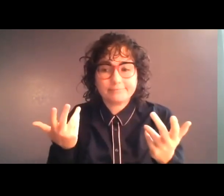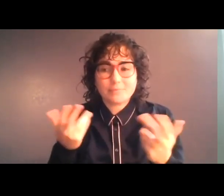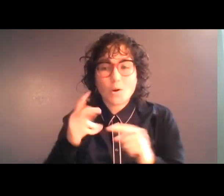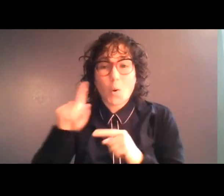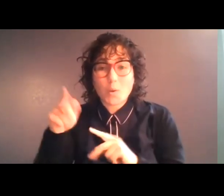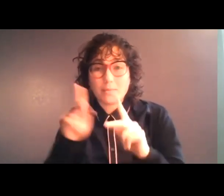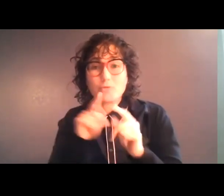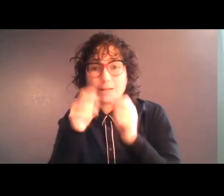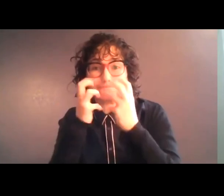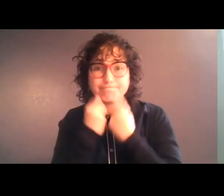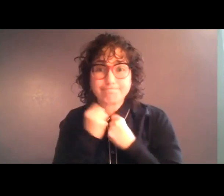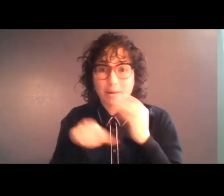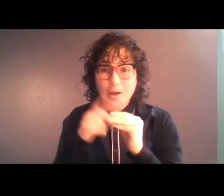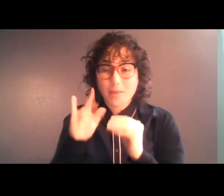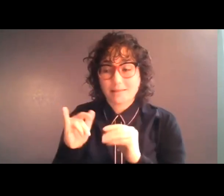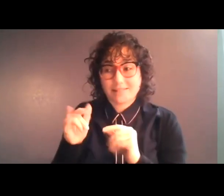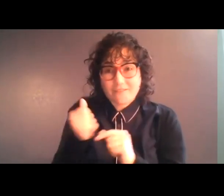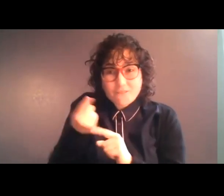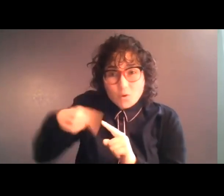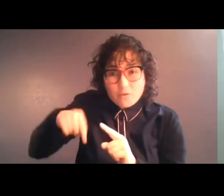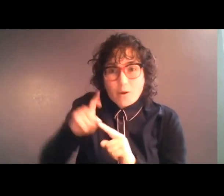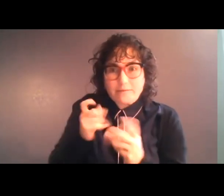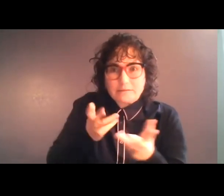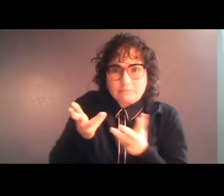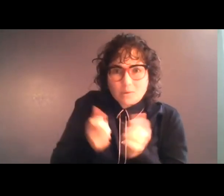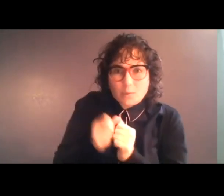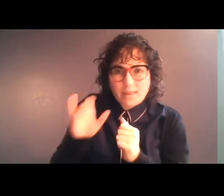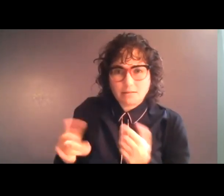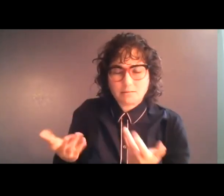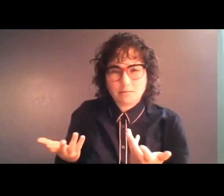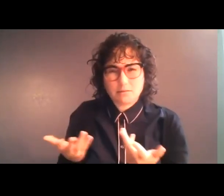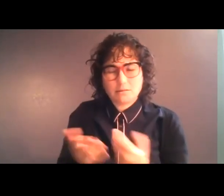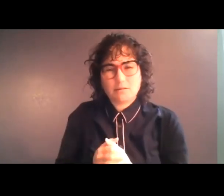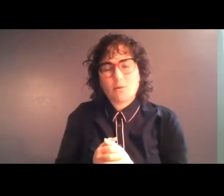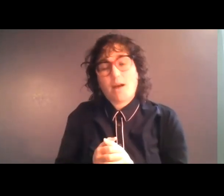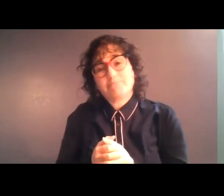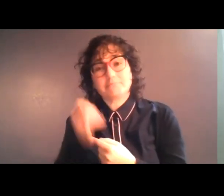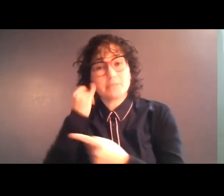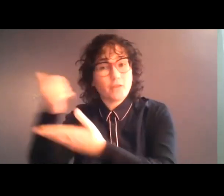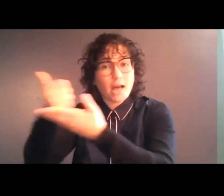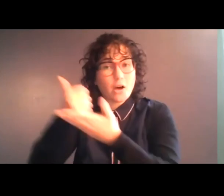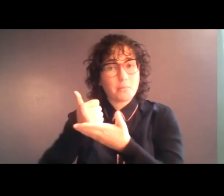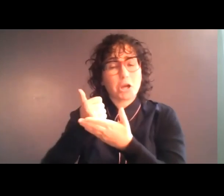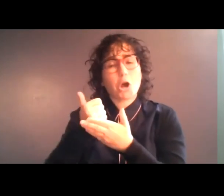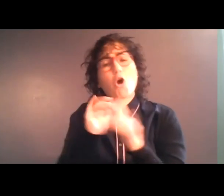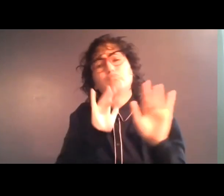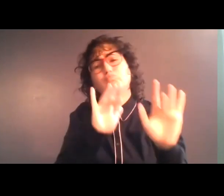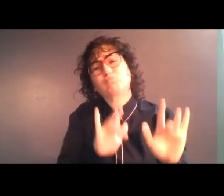few of us that have to deal with it. Unless they're helping, pitying us poor helpless